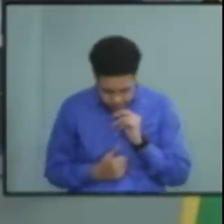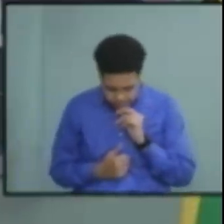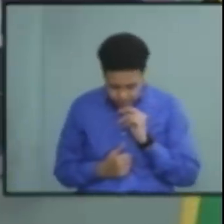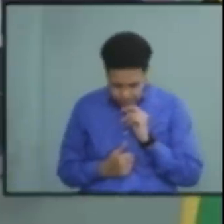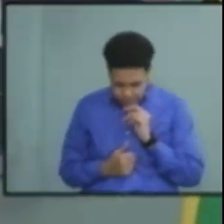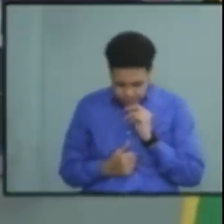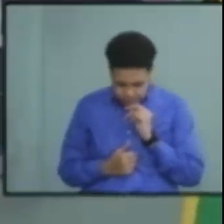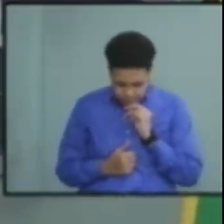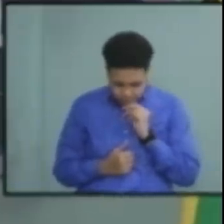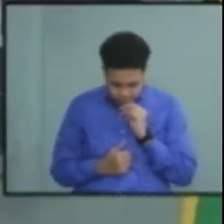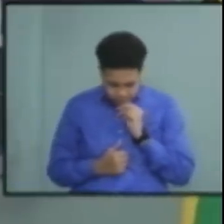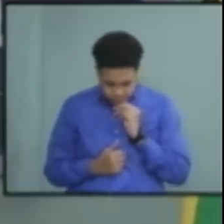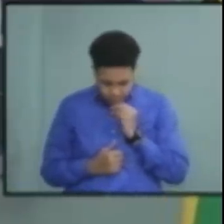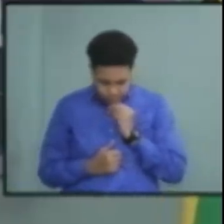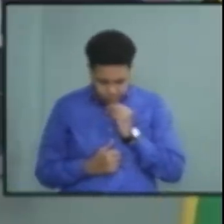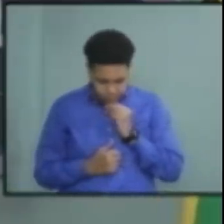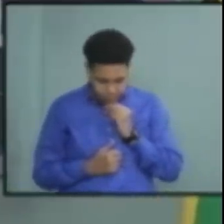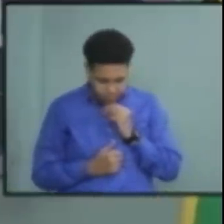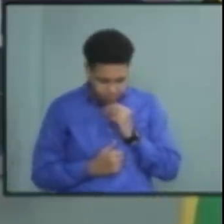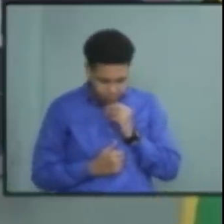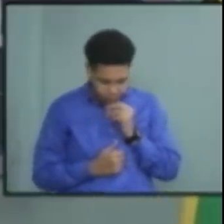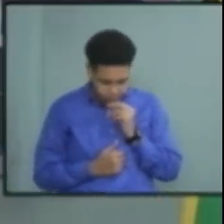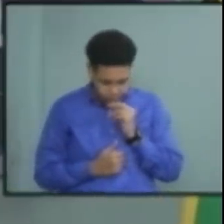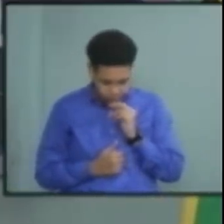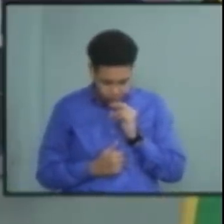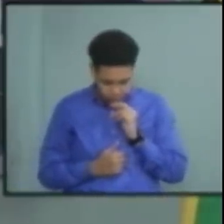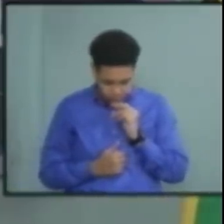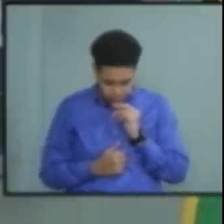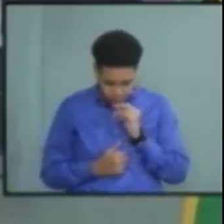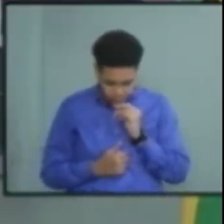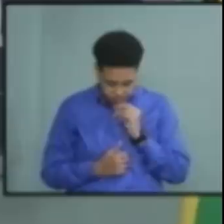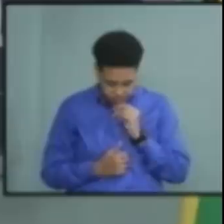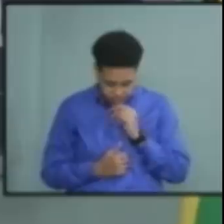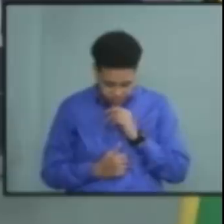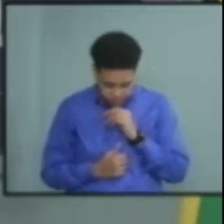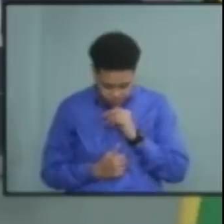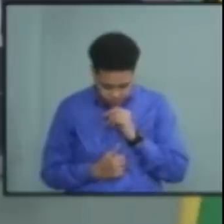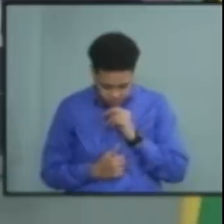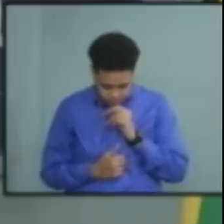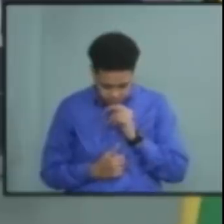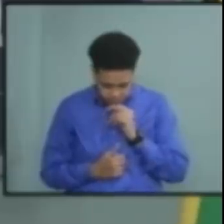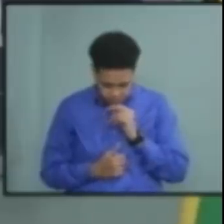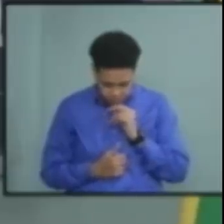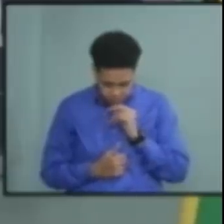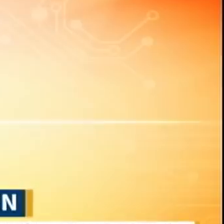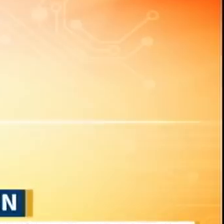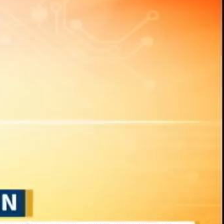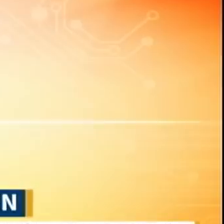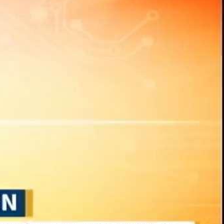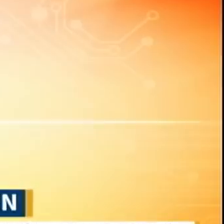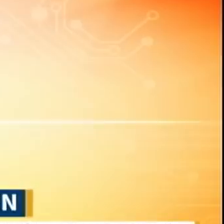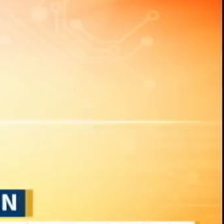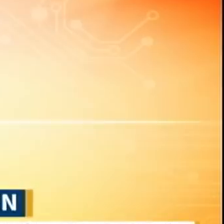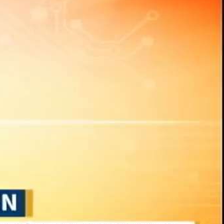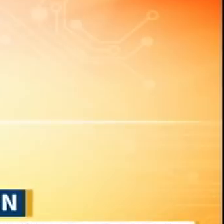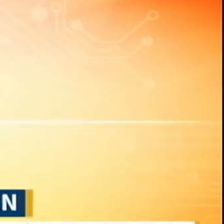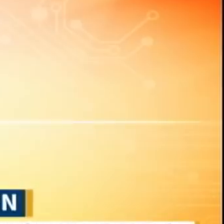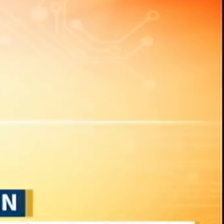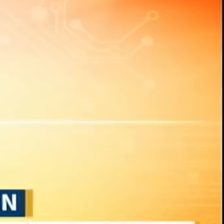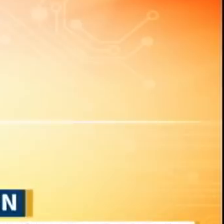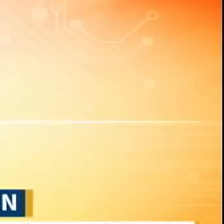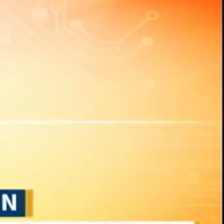them to our period could yet a piece of said done